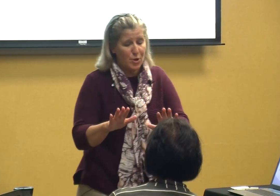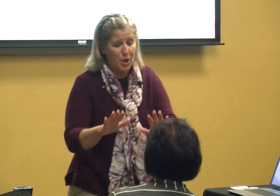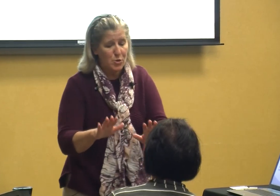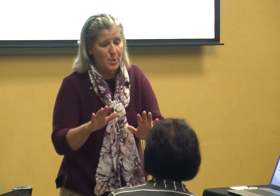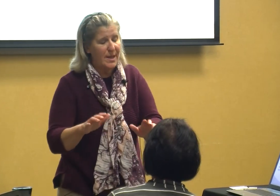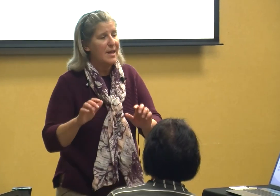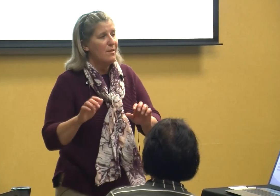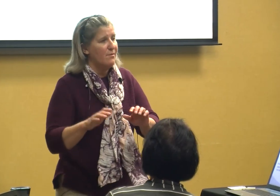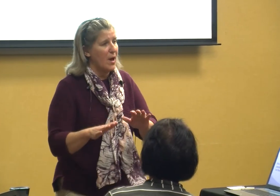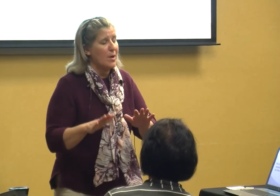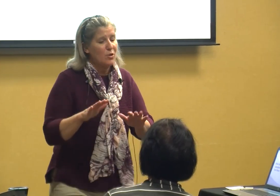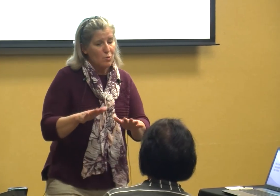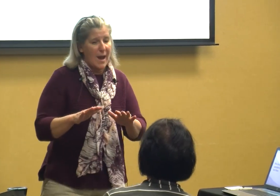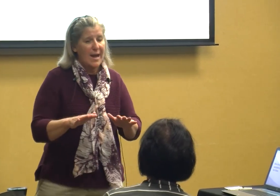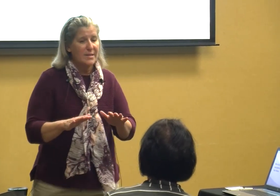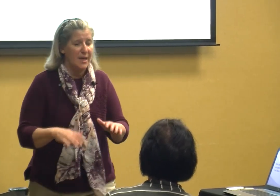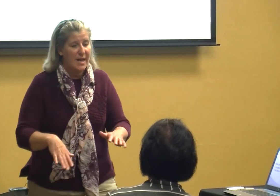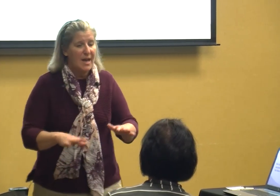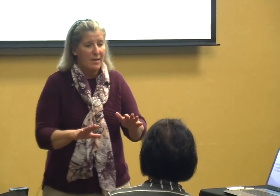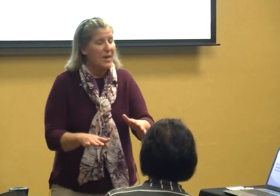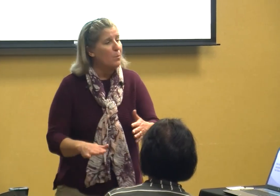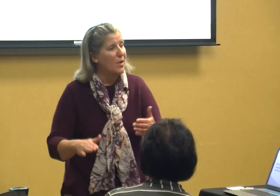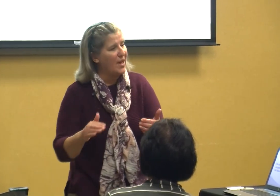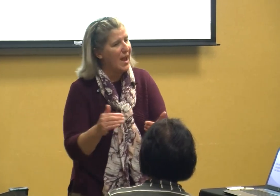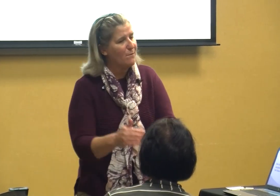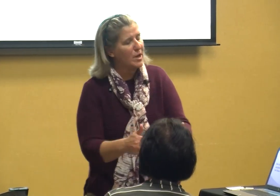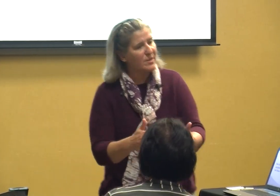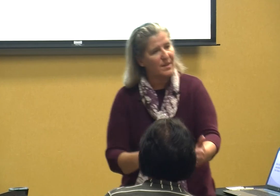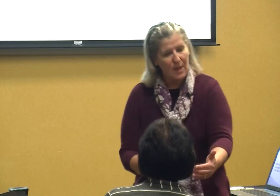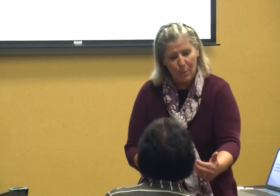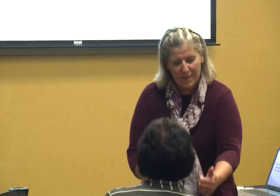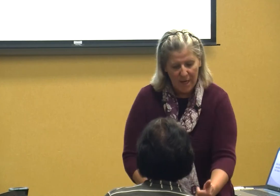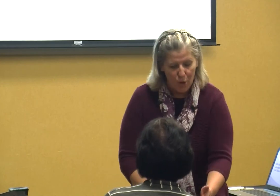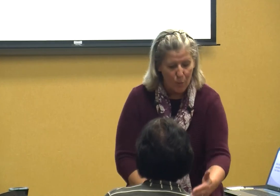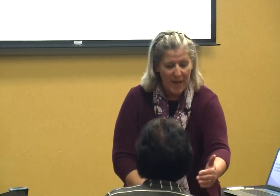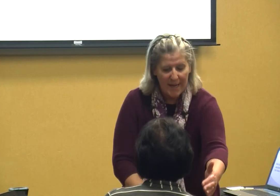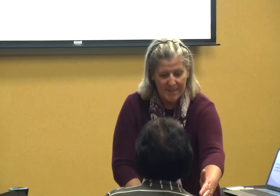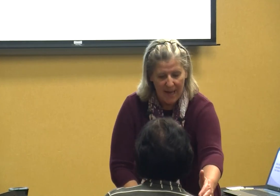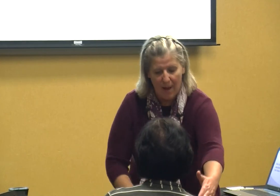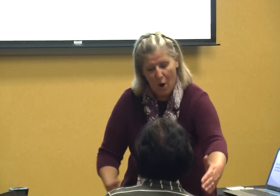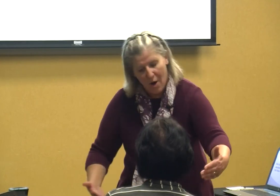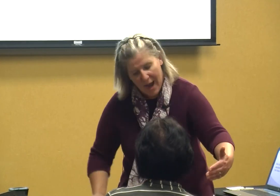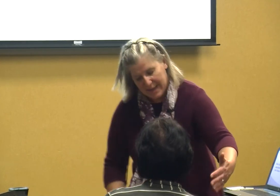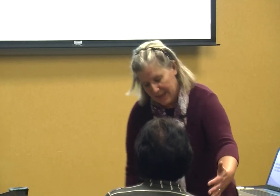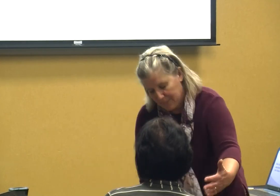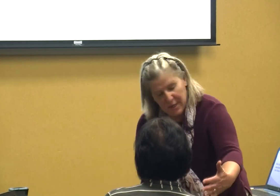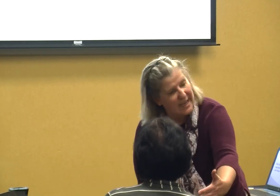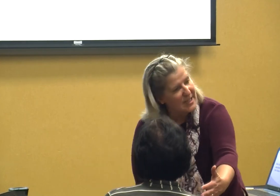usually very direct and then with everything that we do it's all right now I'm going to get